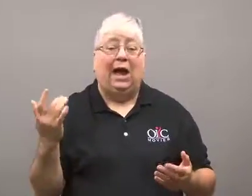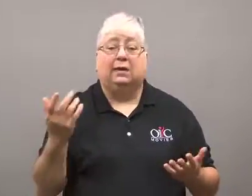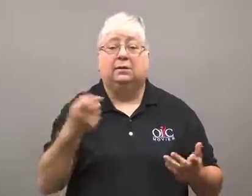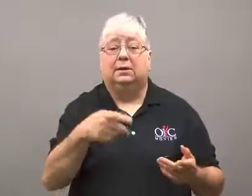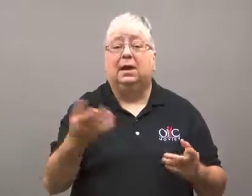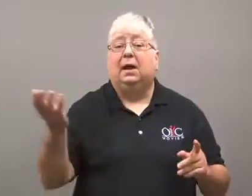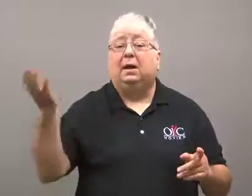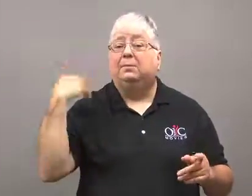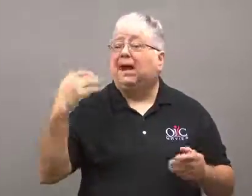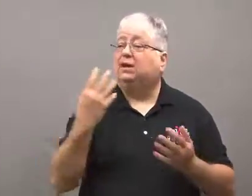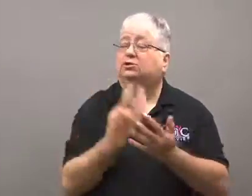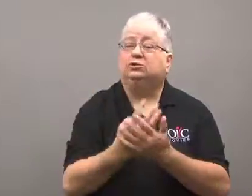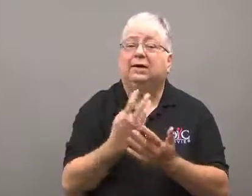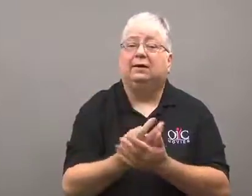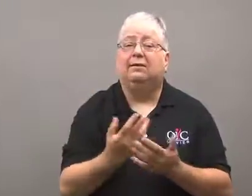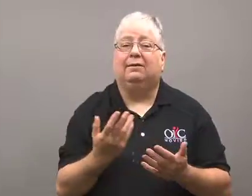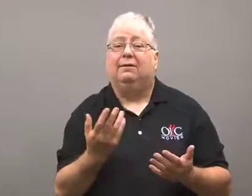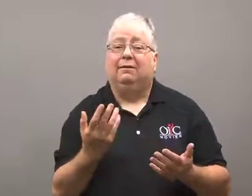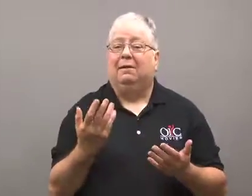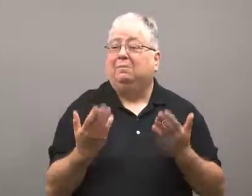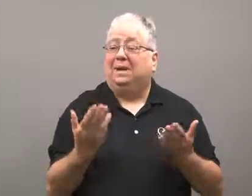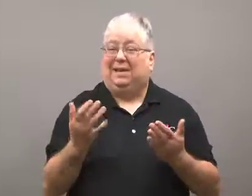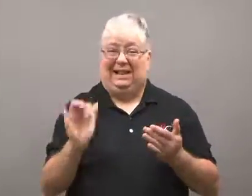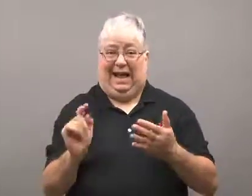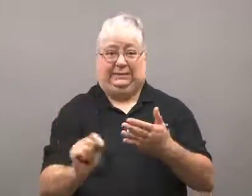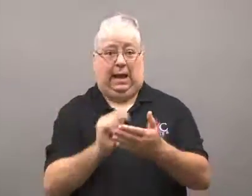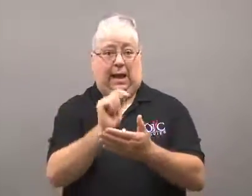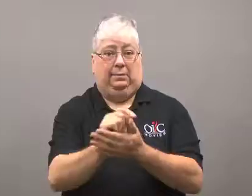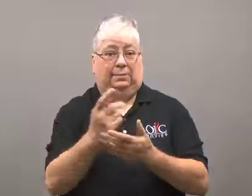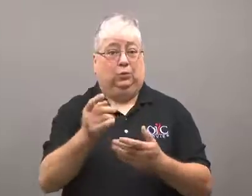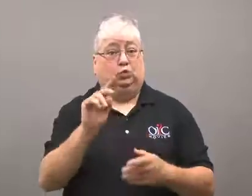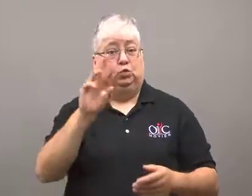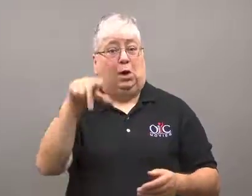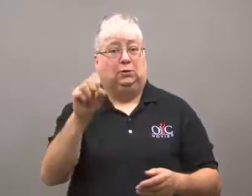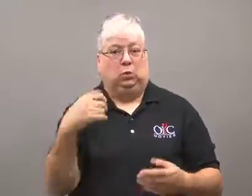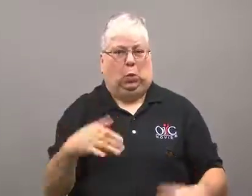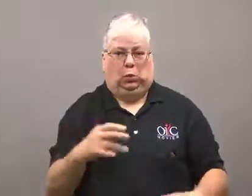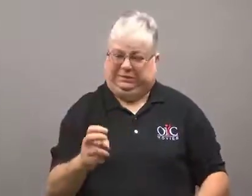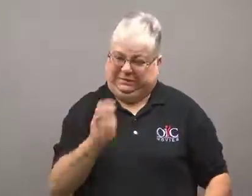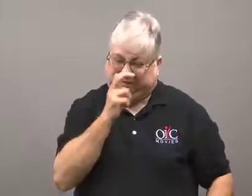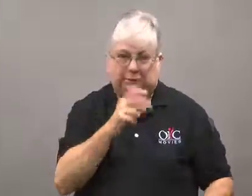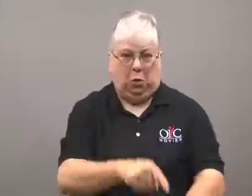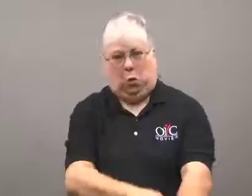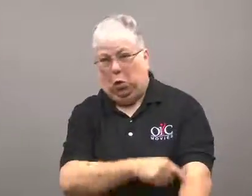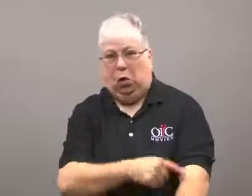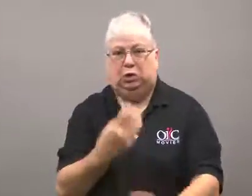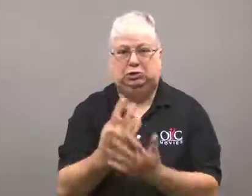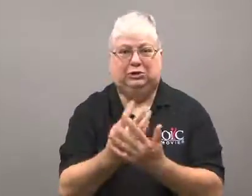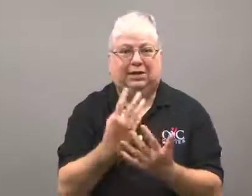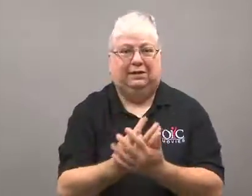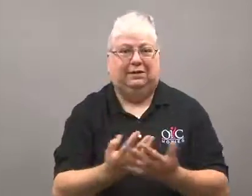Some sentences were handed down when drug cases were harshly punished.